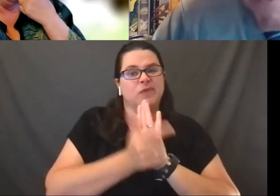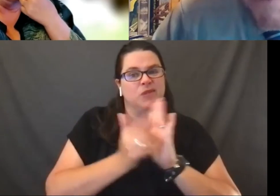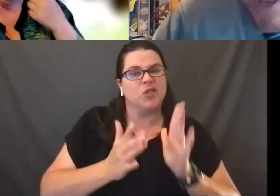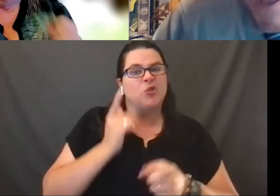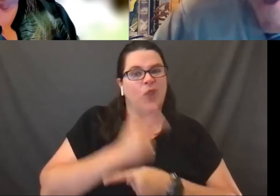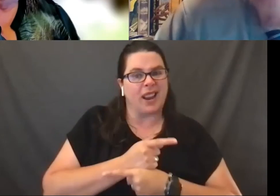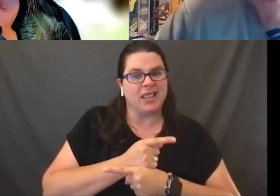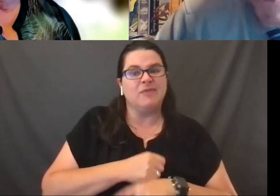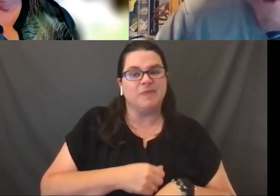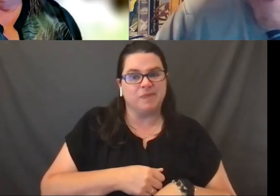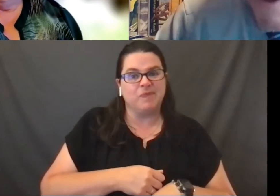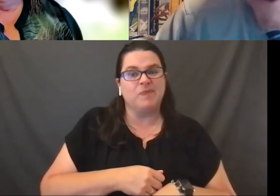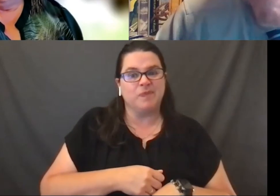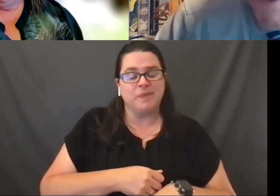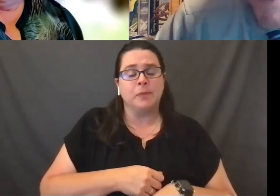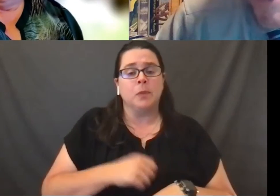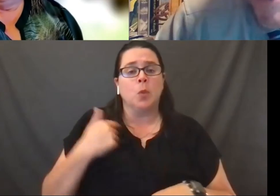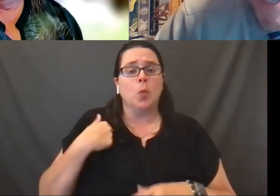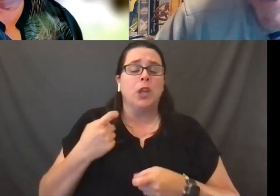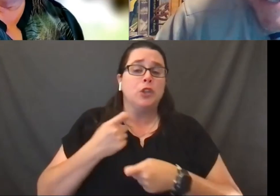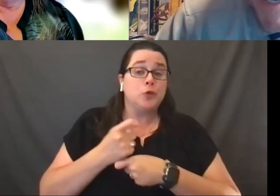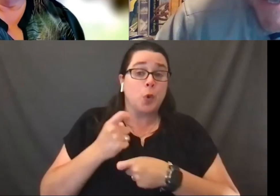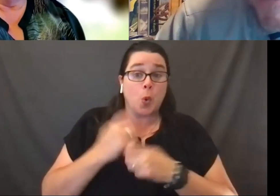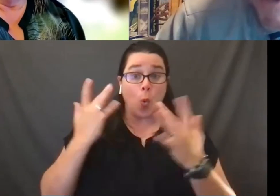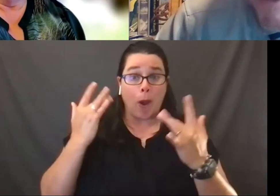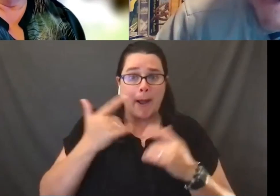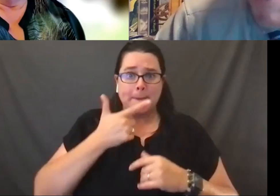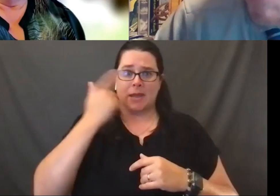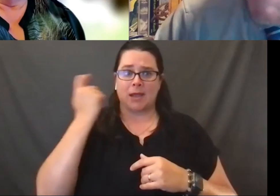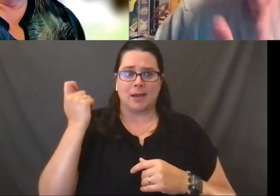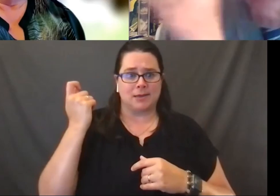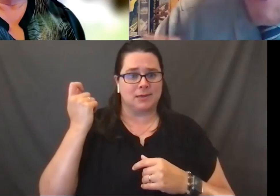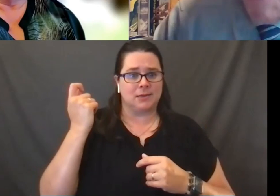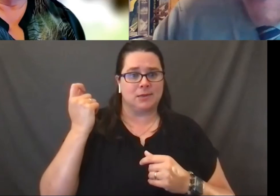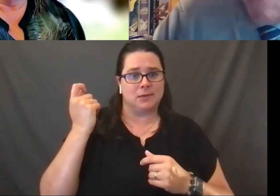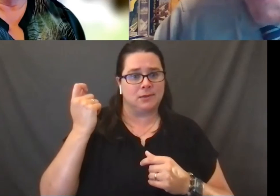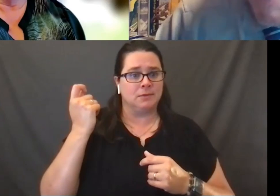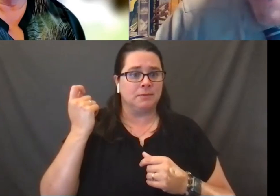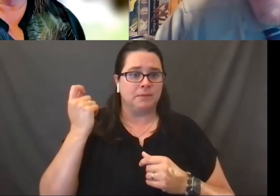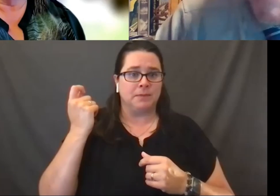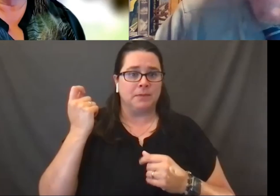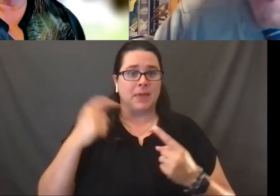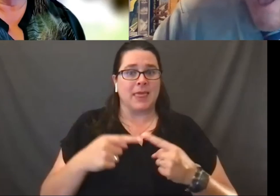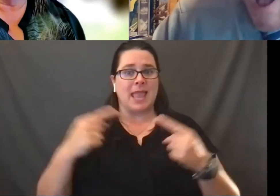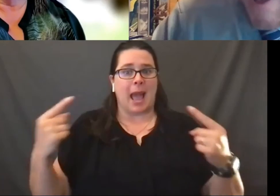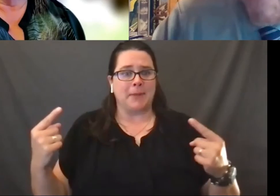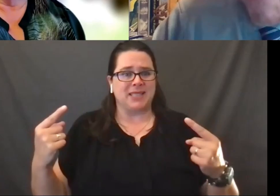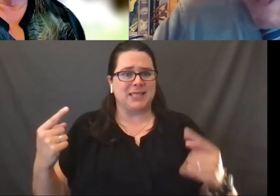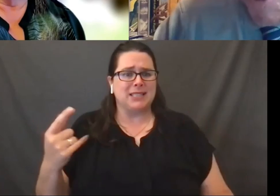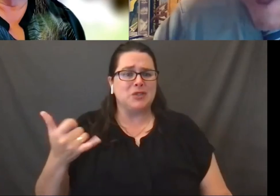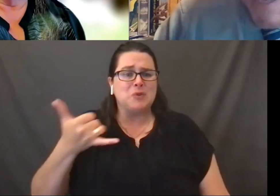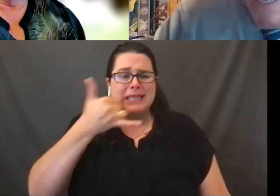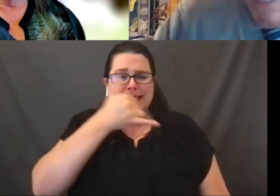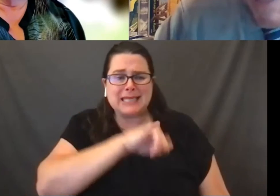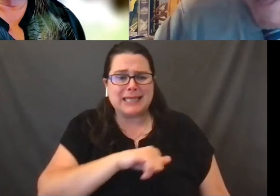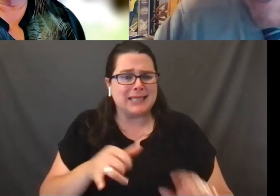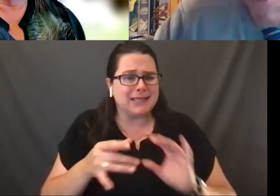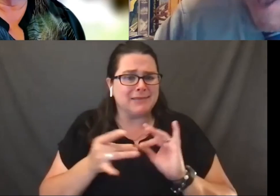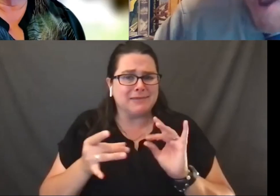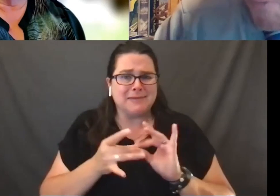I mean we joke about it because it's, because the opposite side is so ridiculous. That's right.